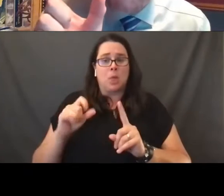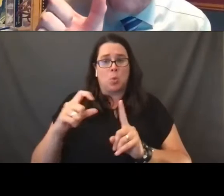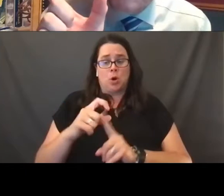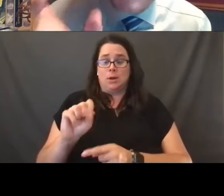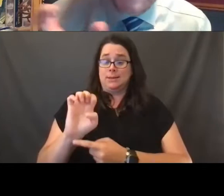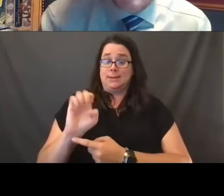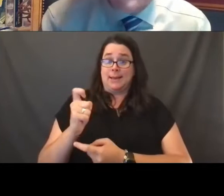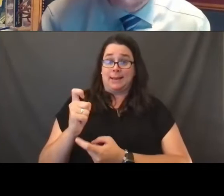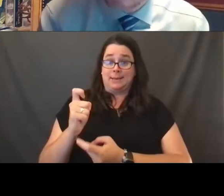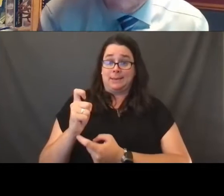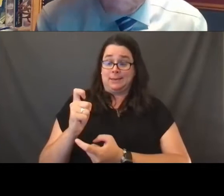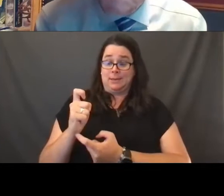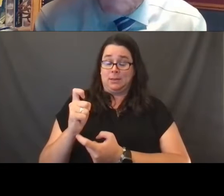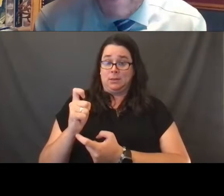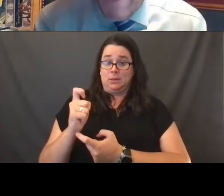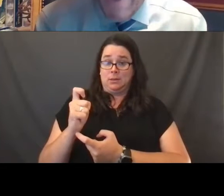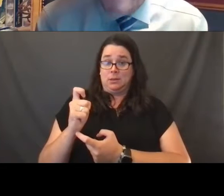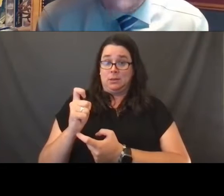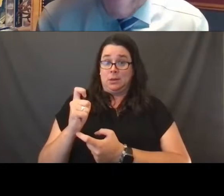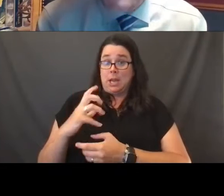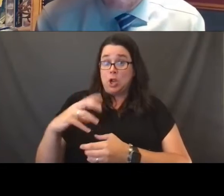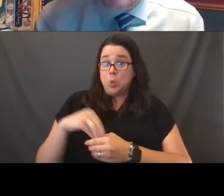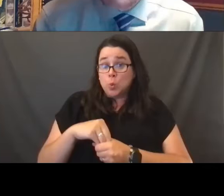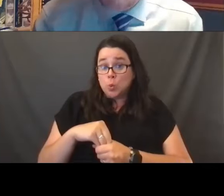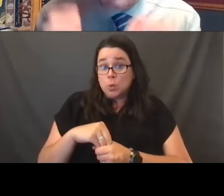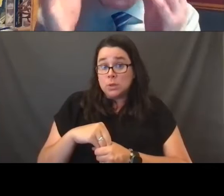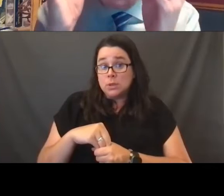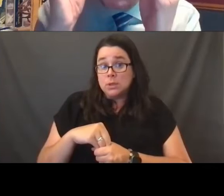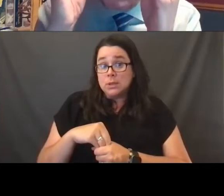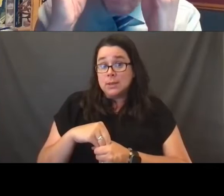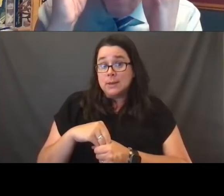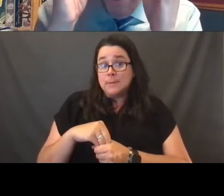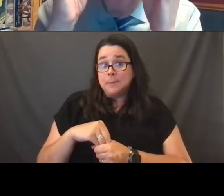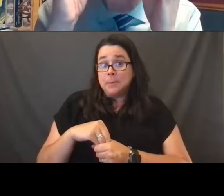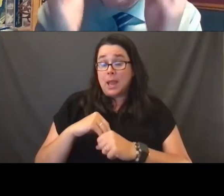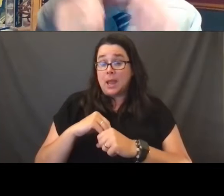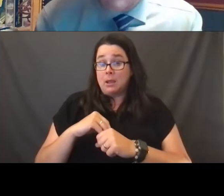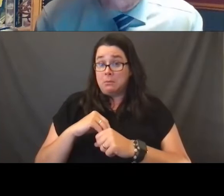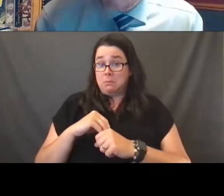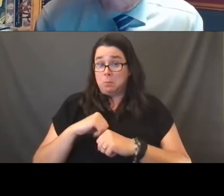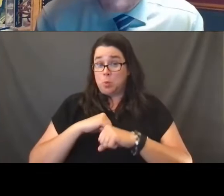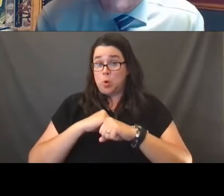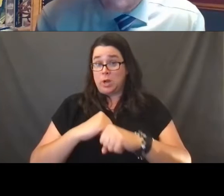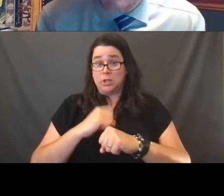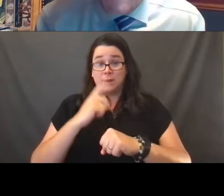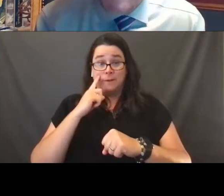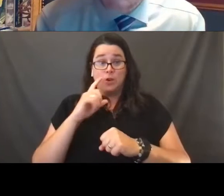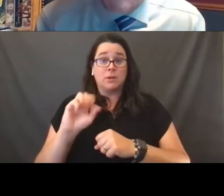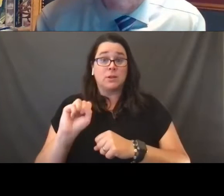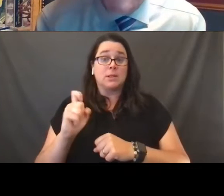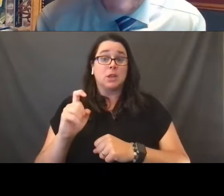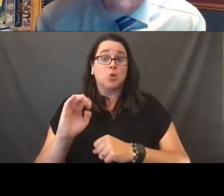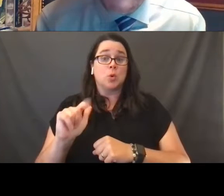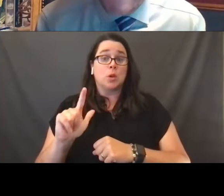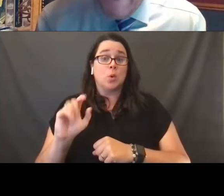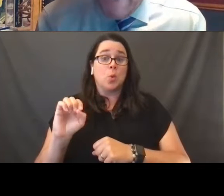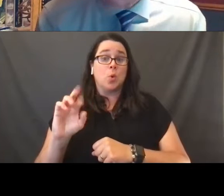whether that word sex includes and contemplates protections for sexual orientation and gender identity.